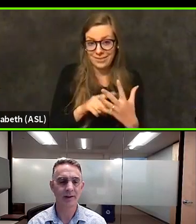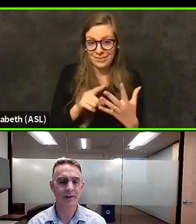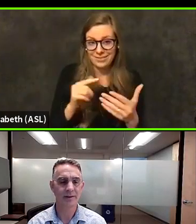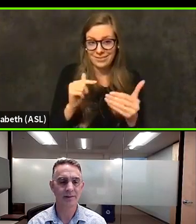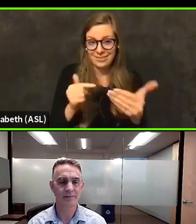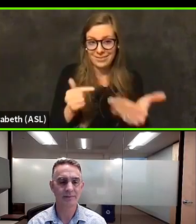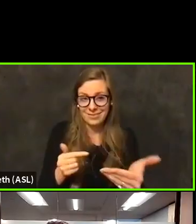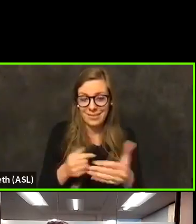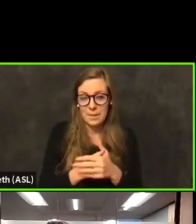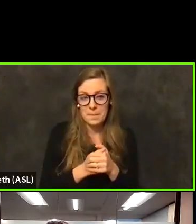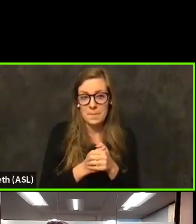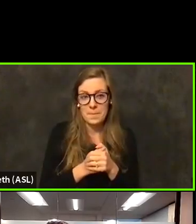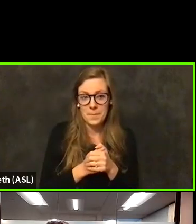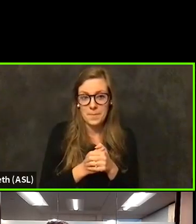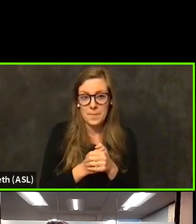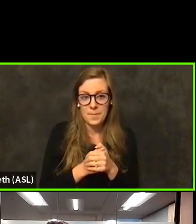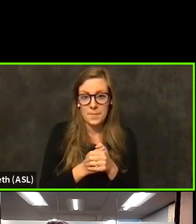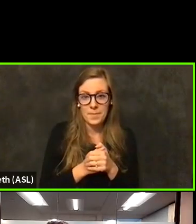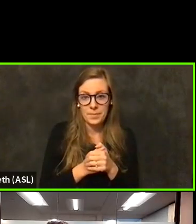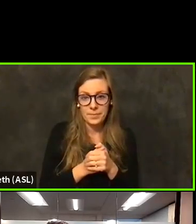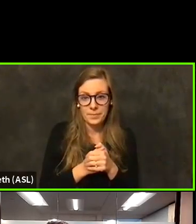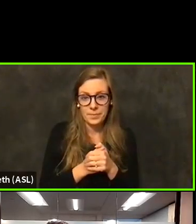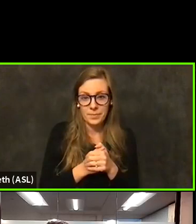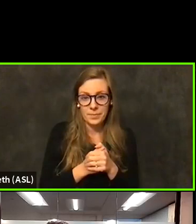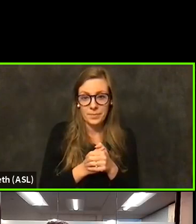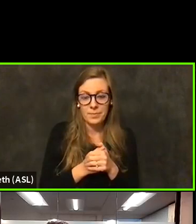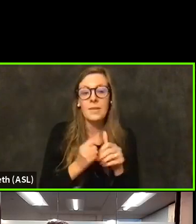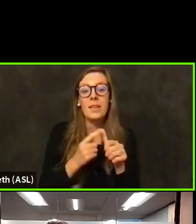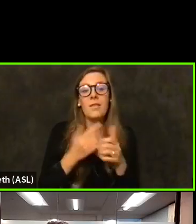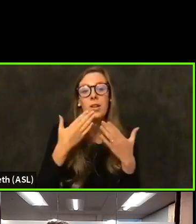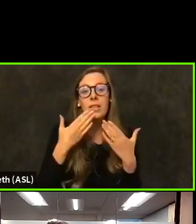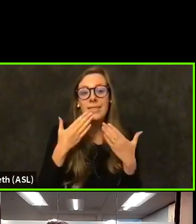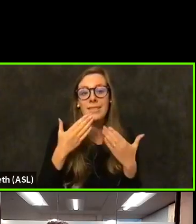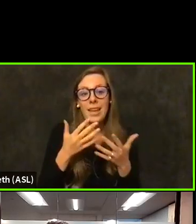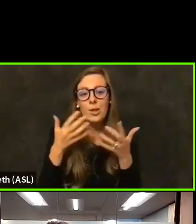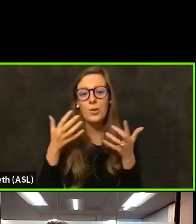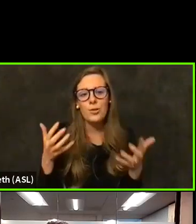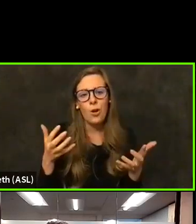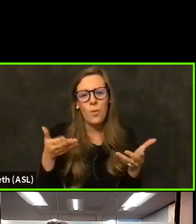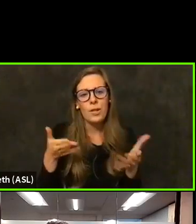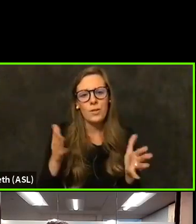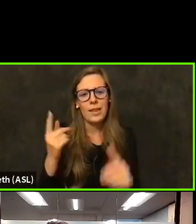First of all, thank you so much for allowing me to be here on this panel today. I just can't tell you